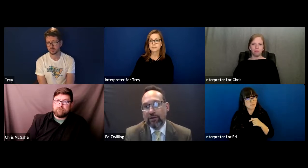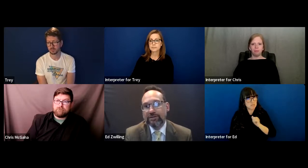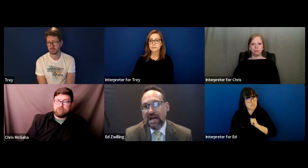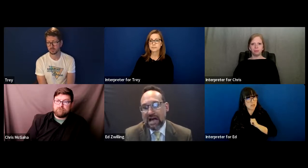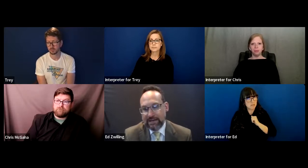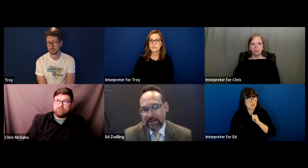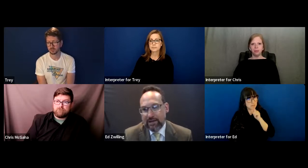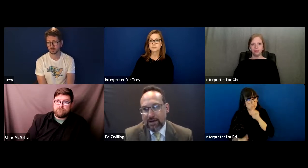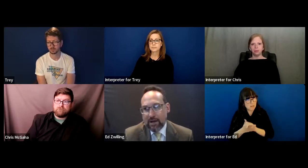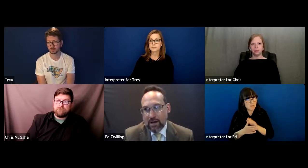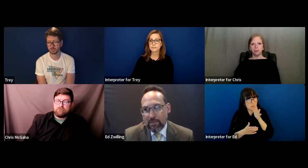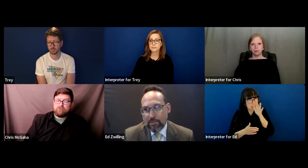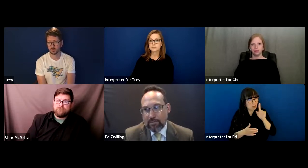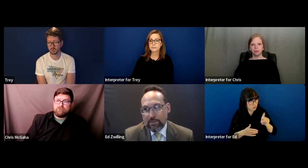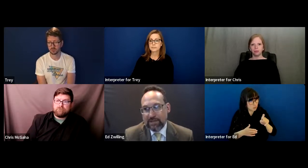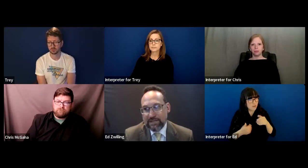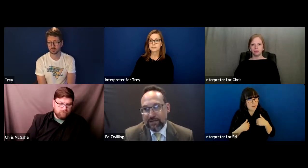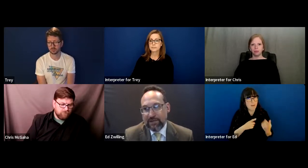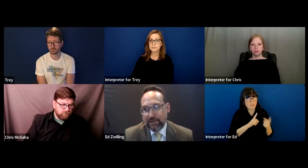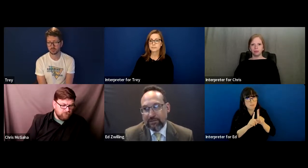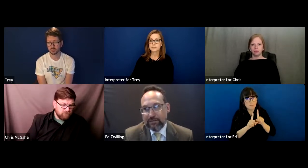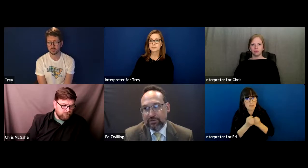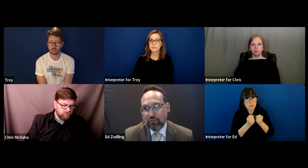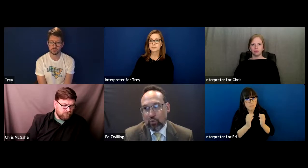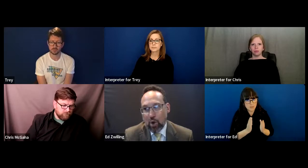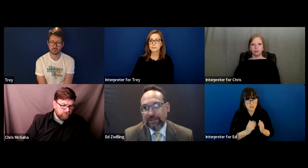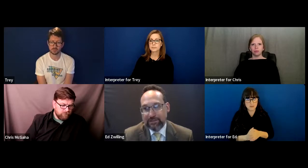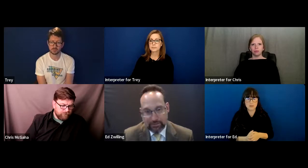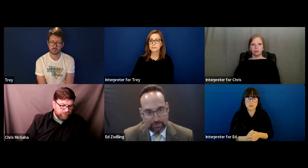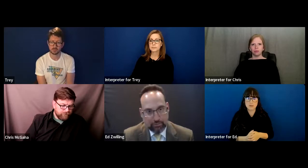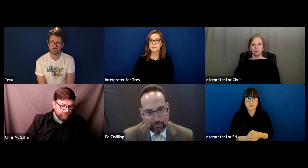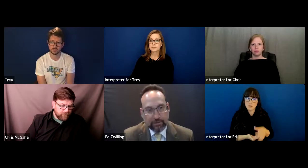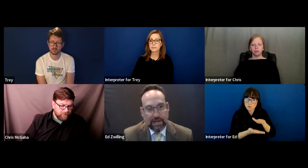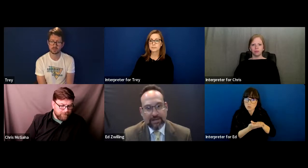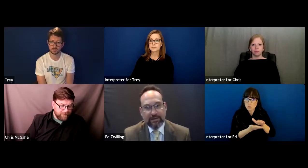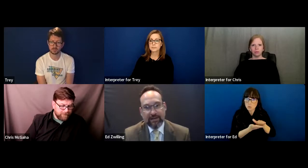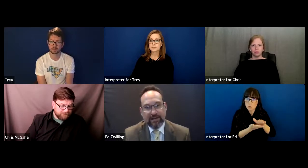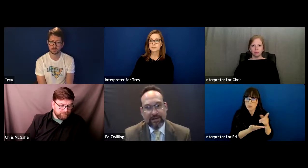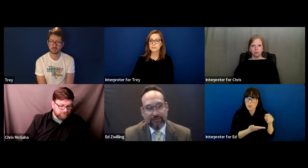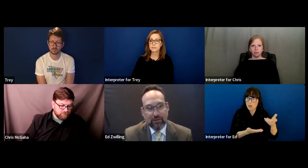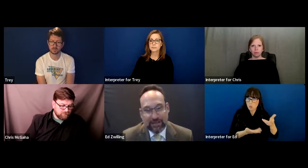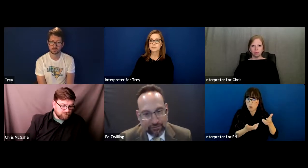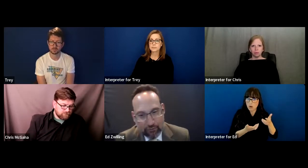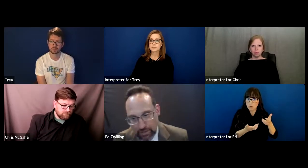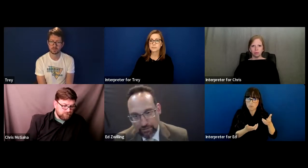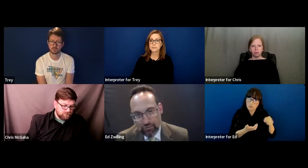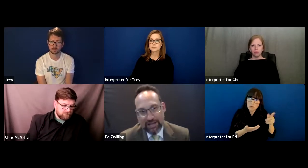their side because I think that the school wants to do and if you ask for it, you might